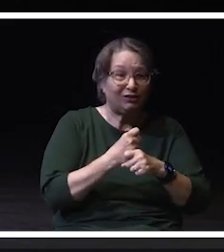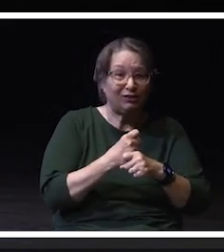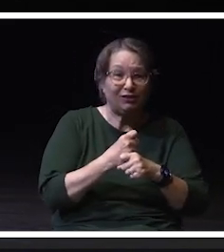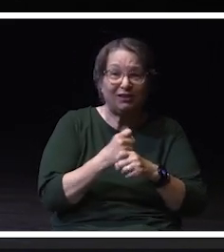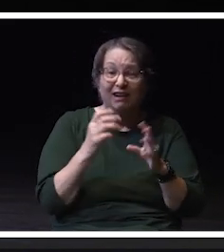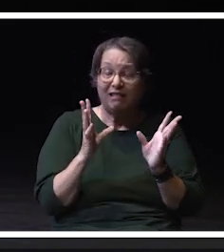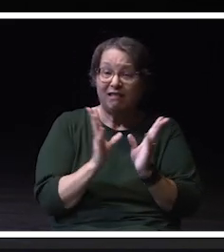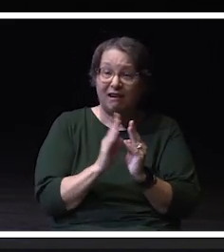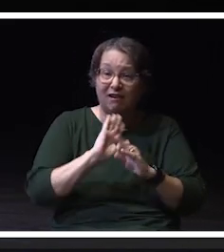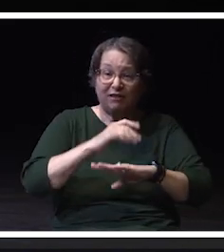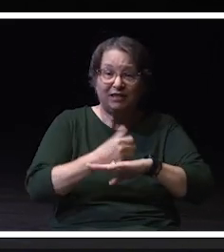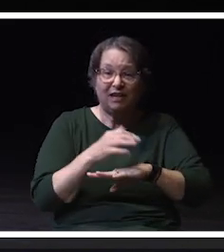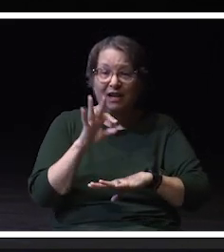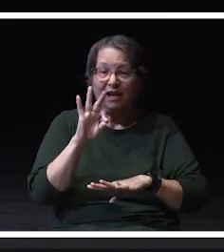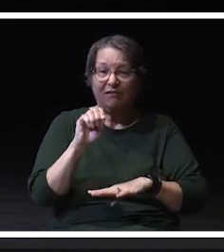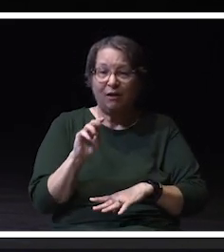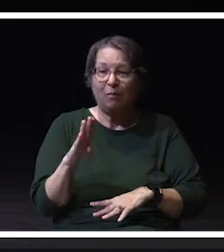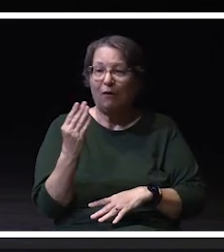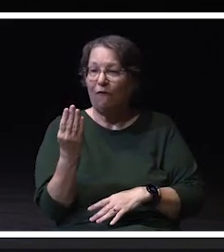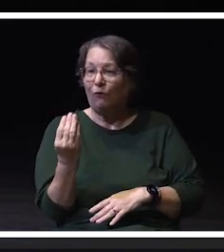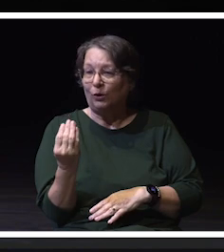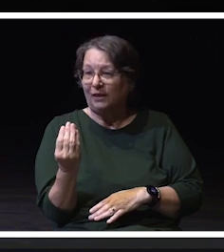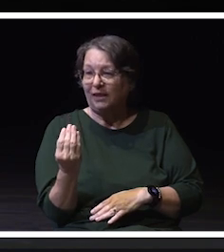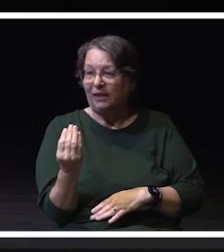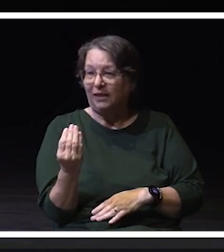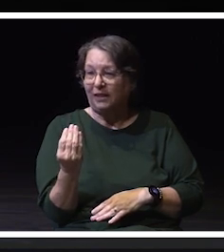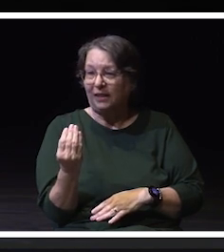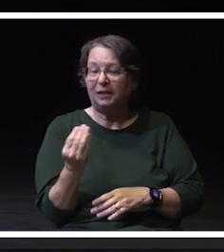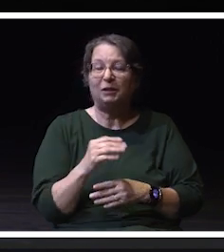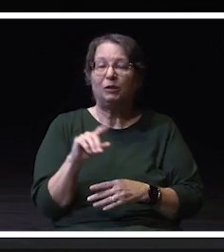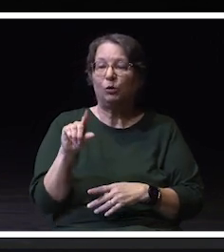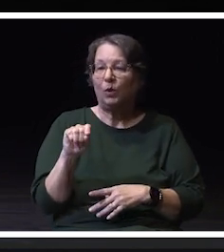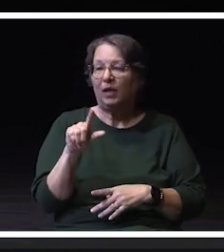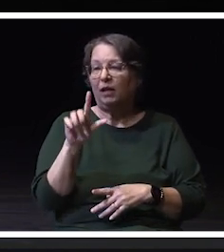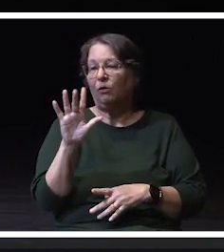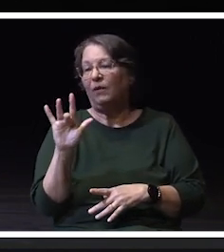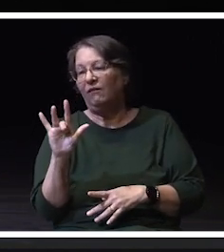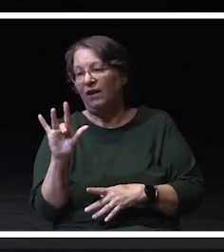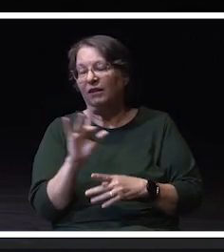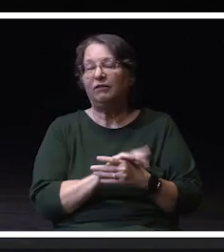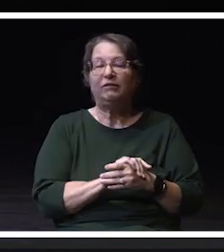for February 14th, 2025. We are Warhawk Bold.